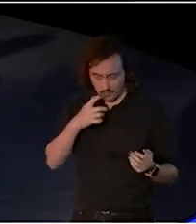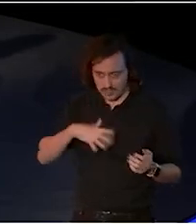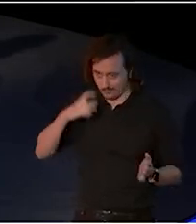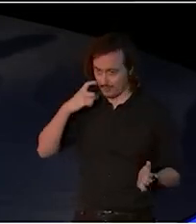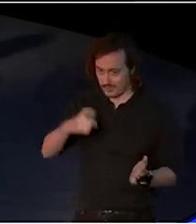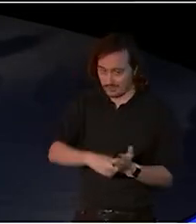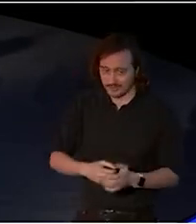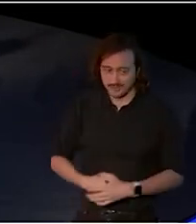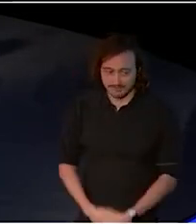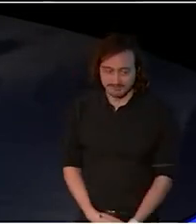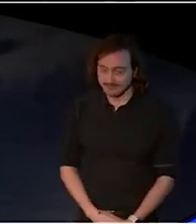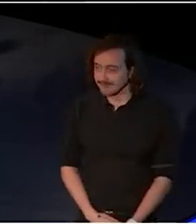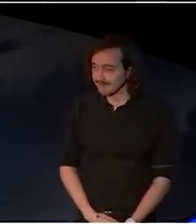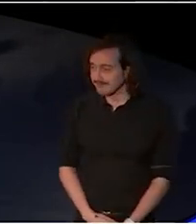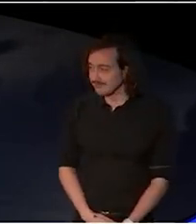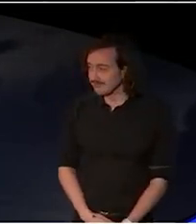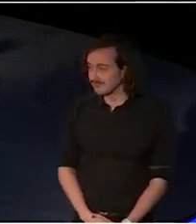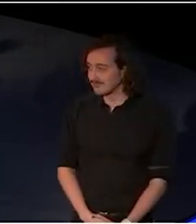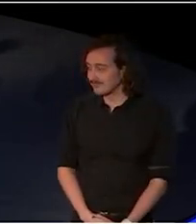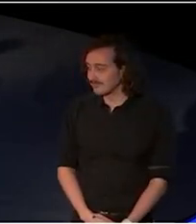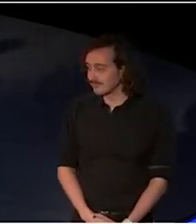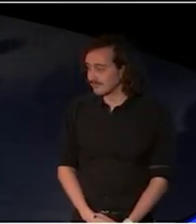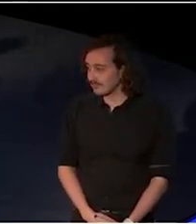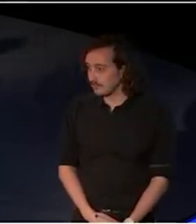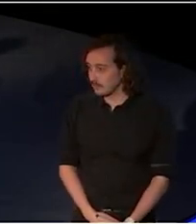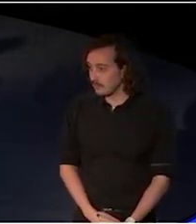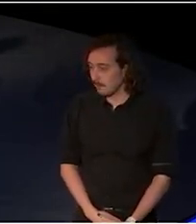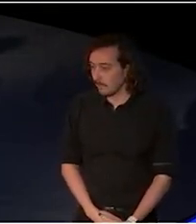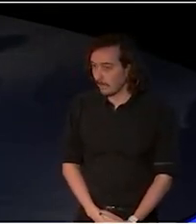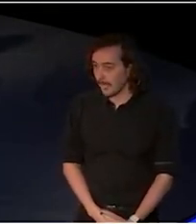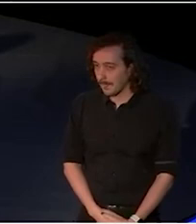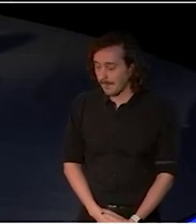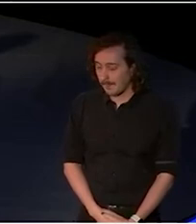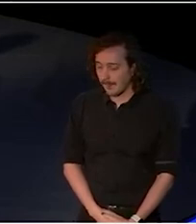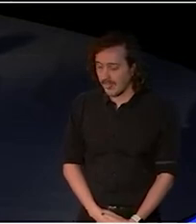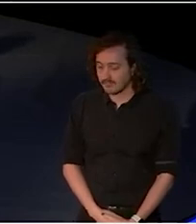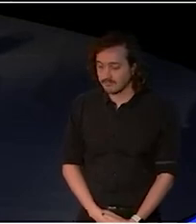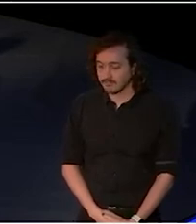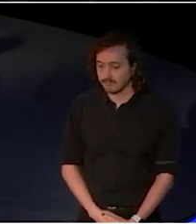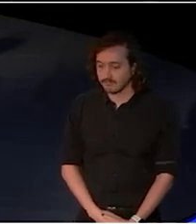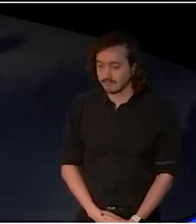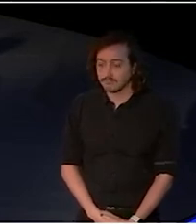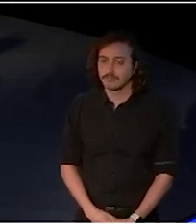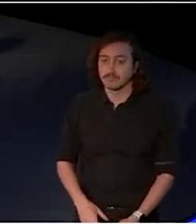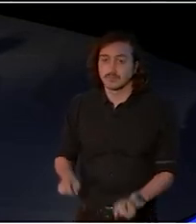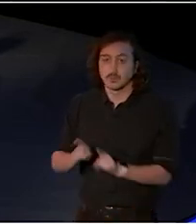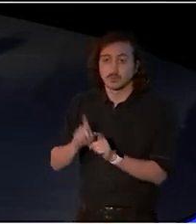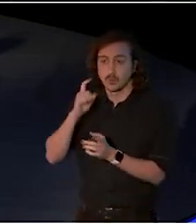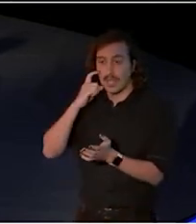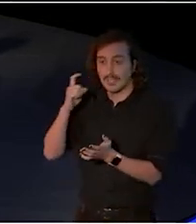And I also want to acknowledge the members